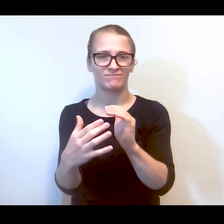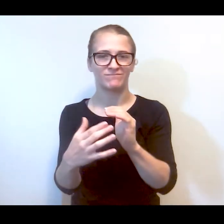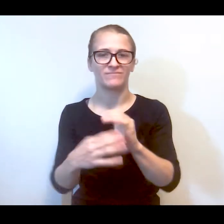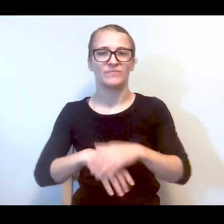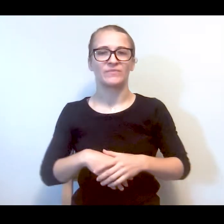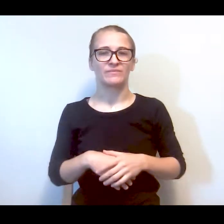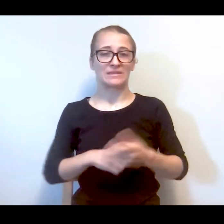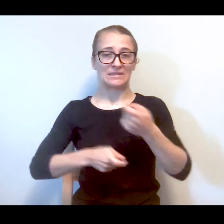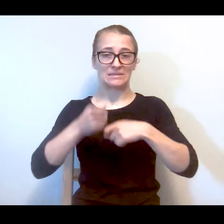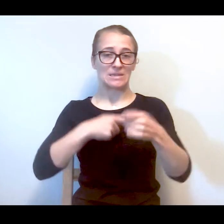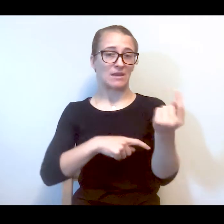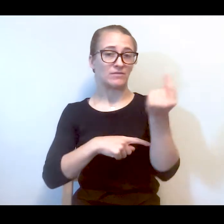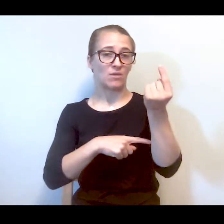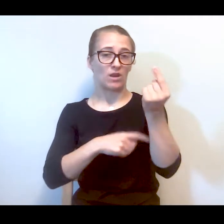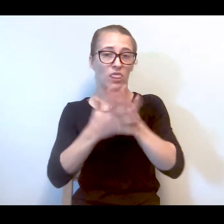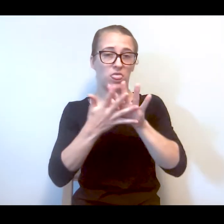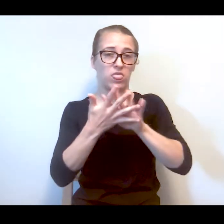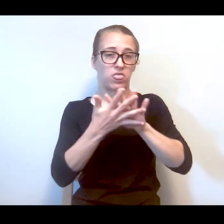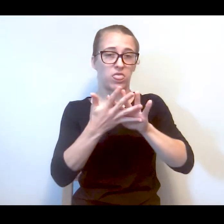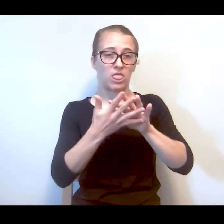opposed to somebody (audio cut out).